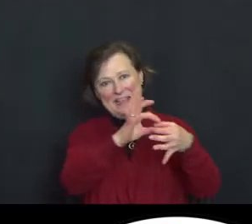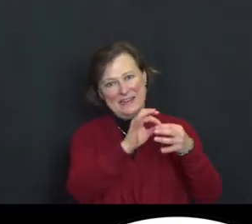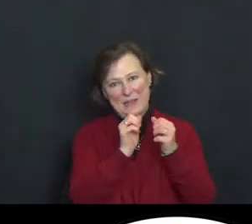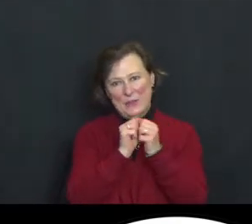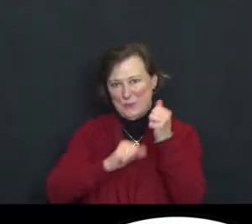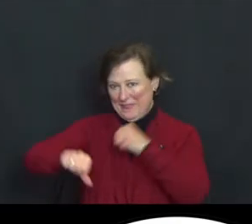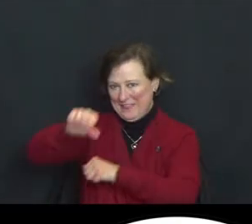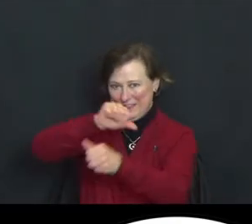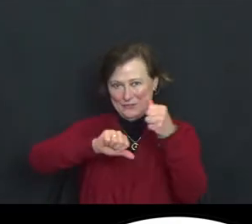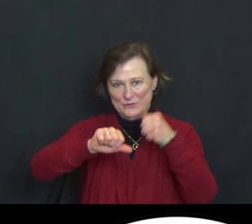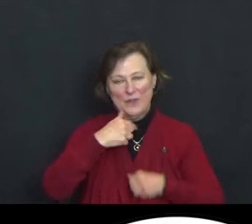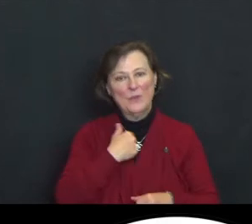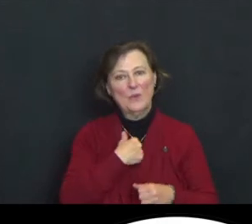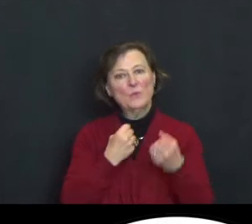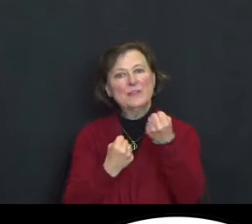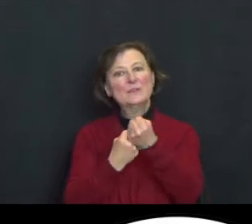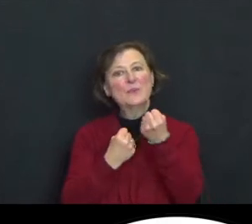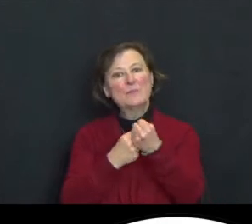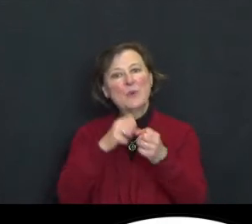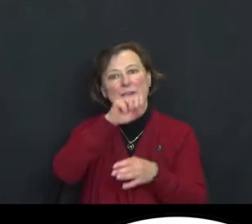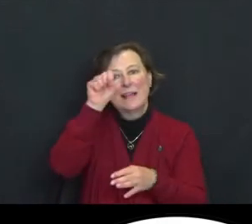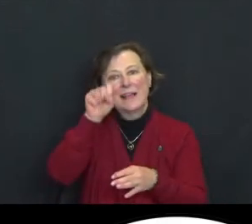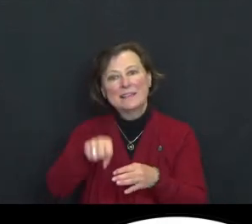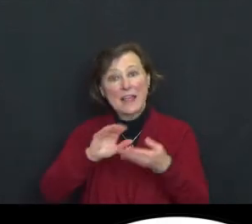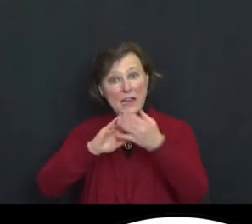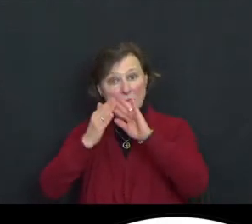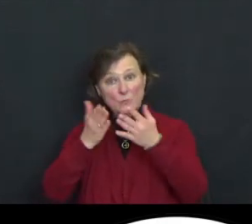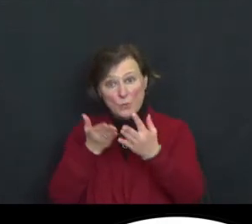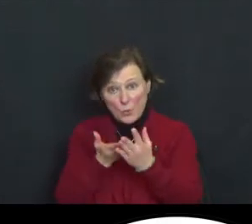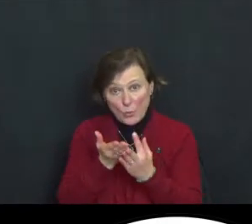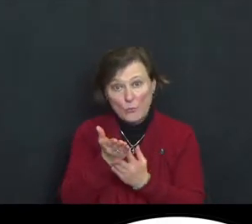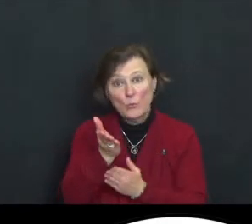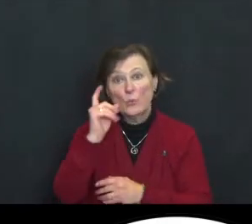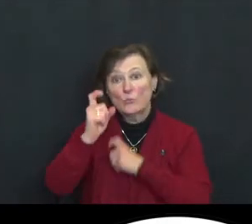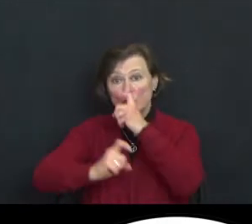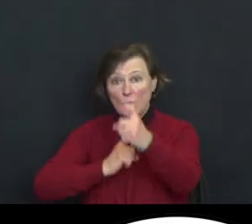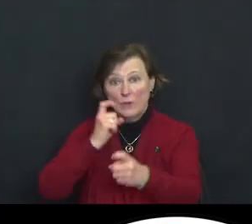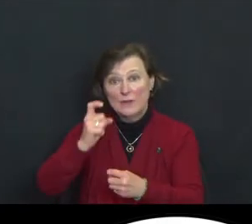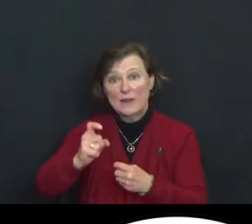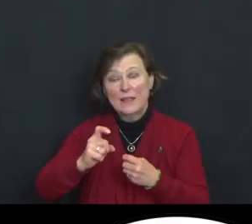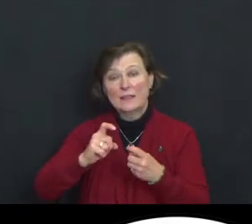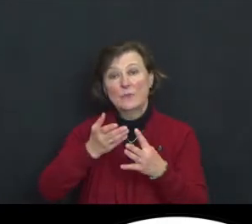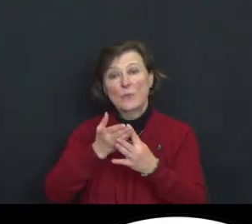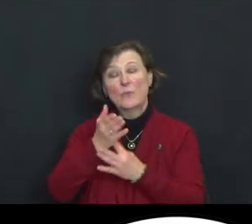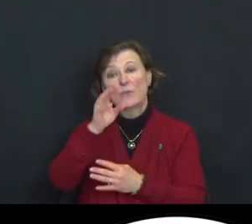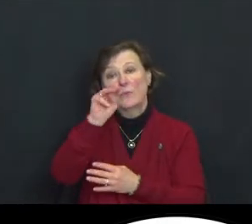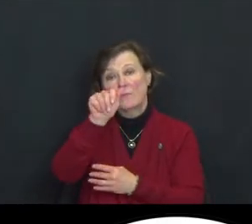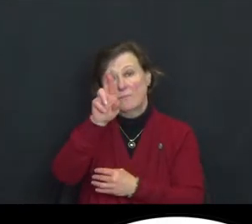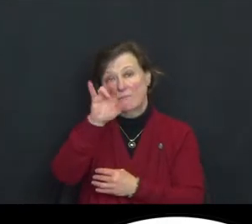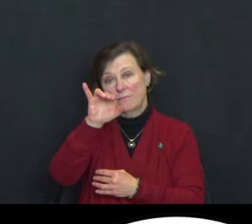We support the Salem community through donations to the Marion-Polk Foodshare and for the month